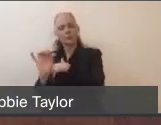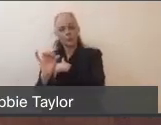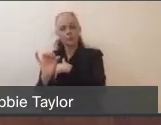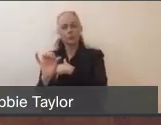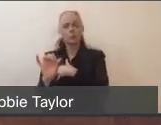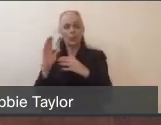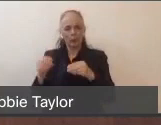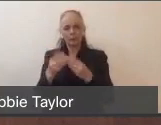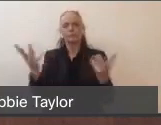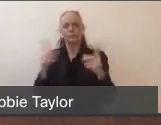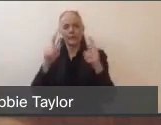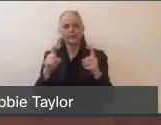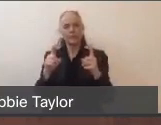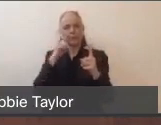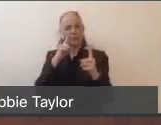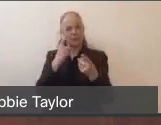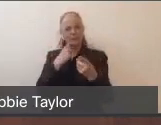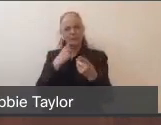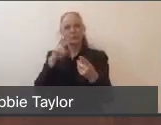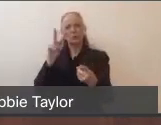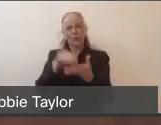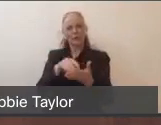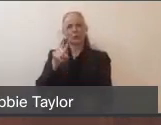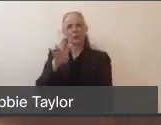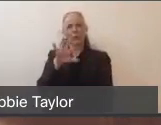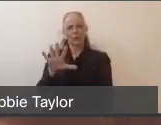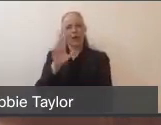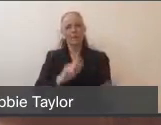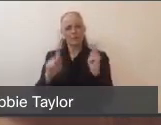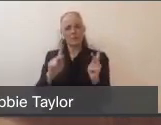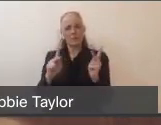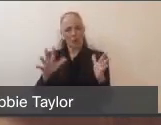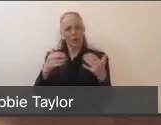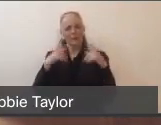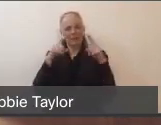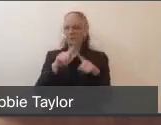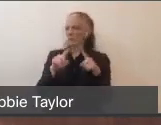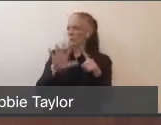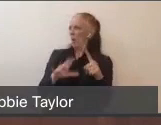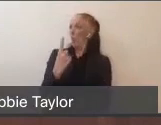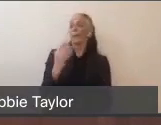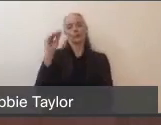that about 2,145 people had been tested, yet that's less than about 1% of our population.